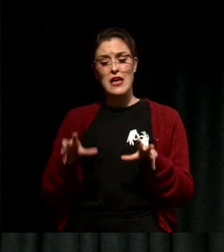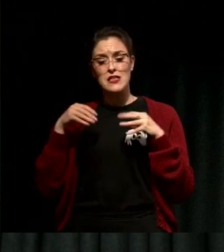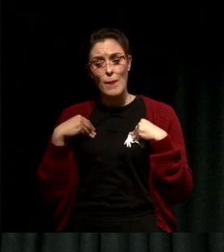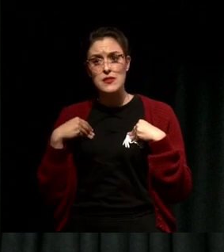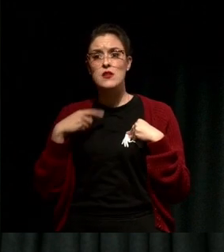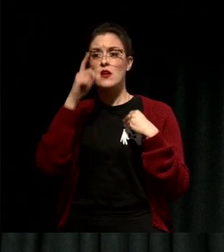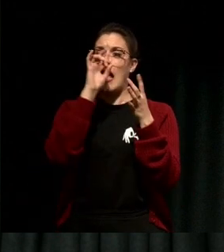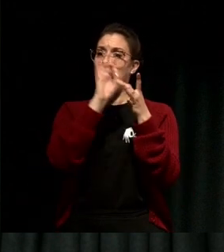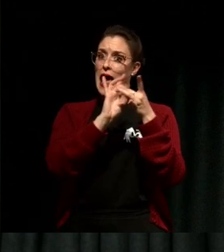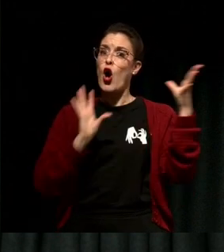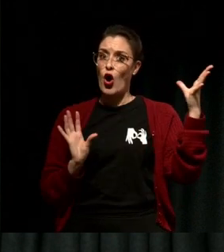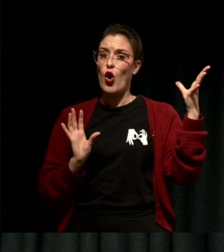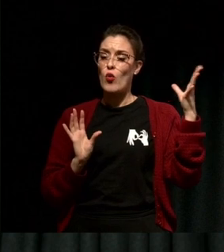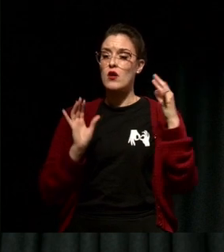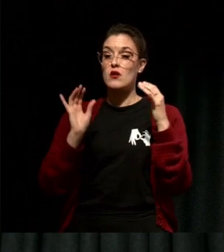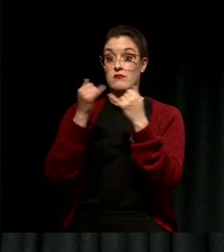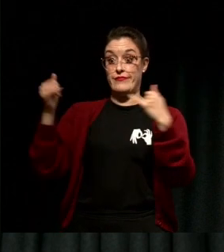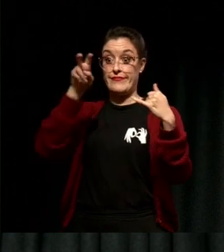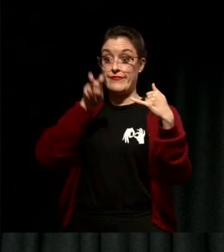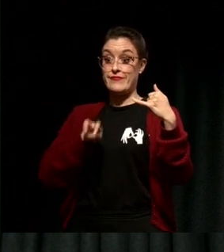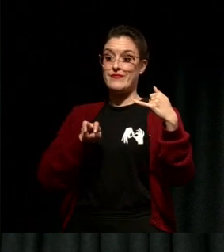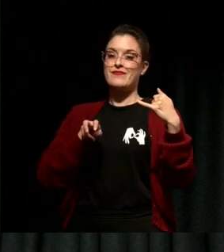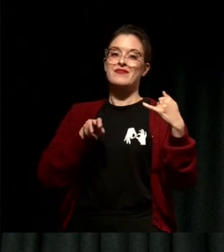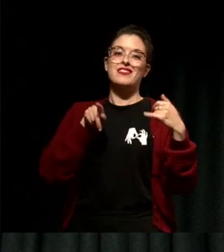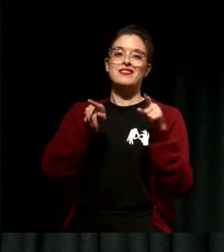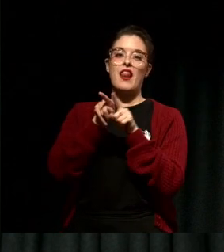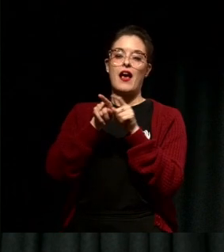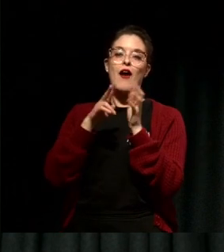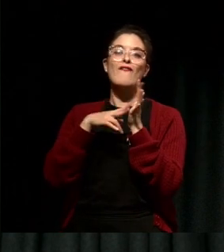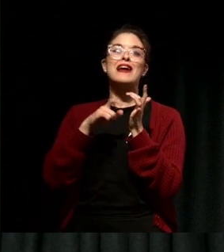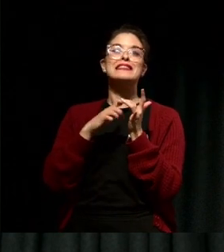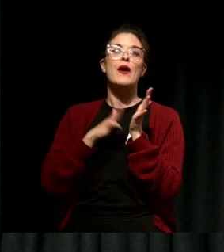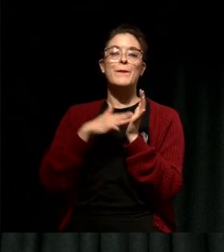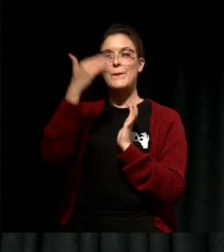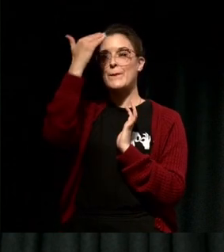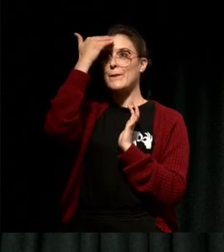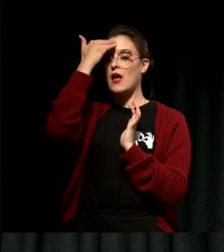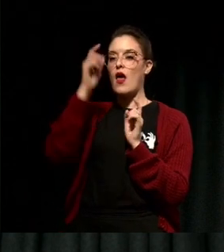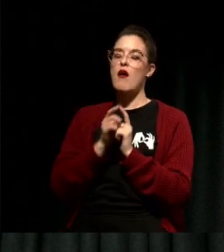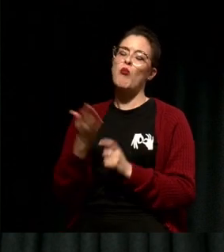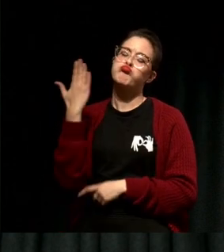But sadness below the line is a victim mentality that says "poor me, nothing good can happen",